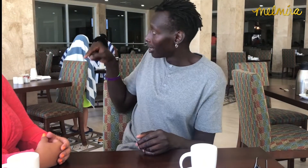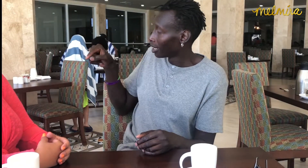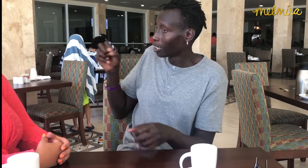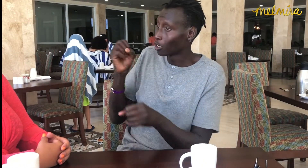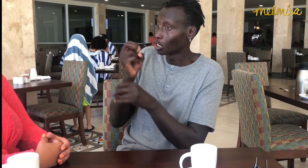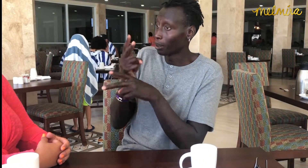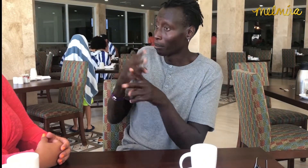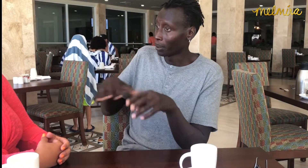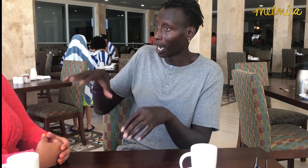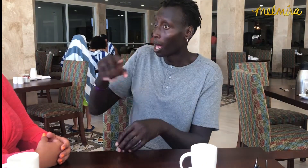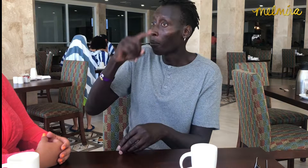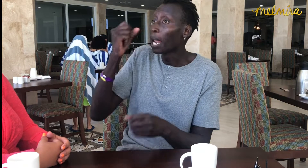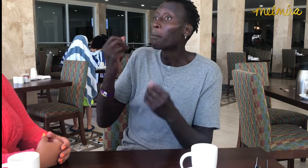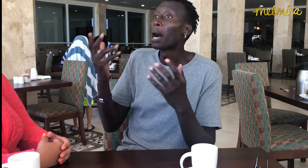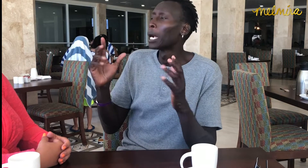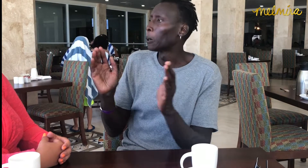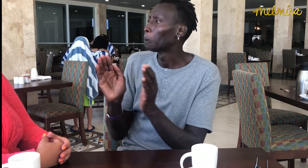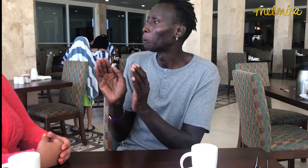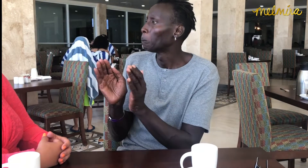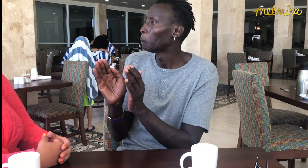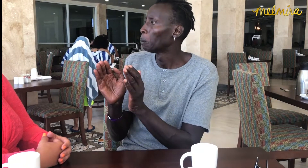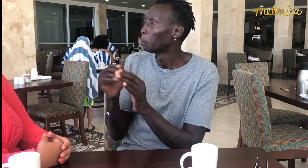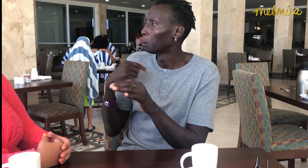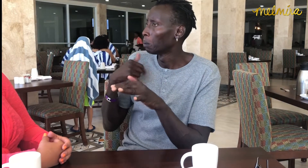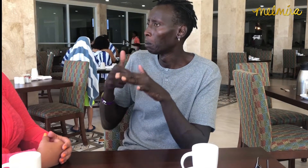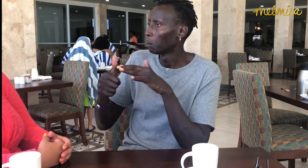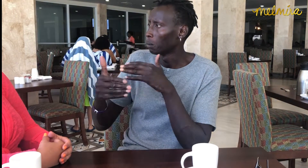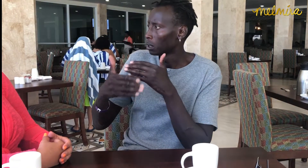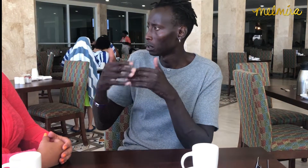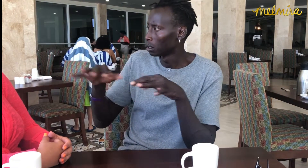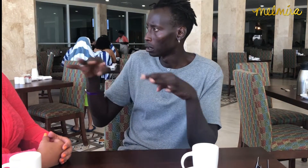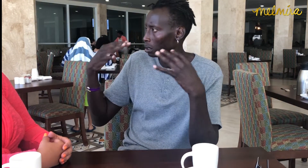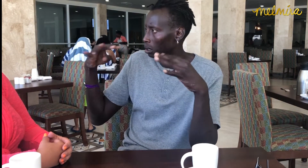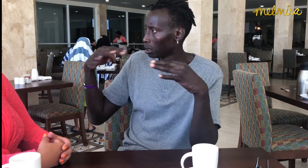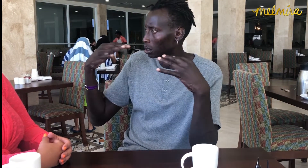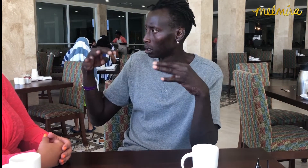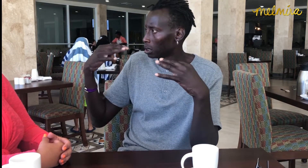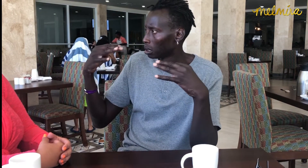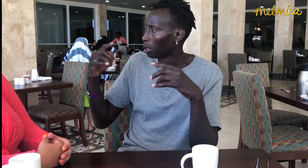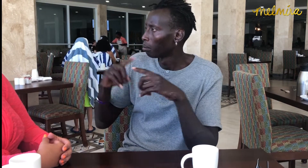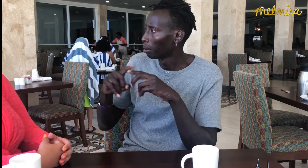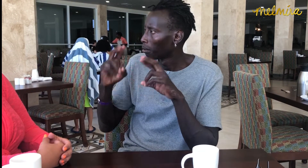but in German there's a smaller population. When I was there, everybody looked at me